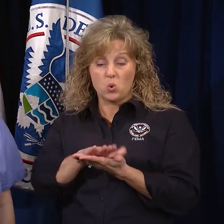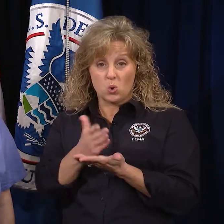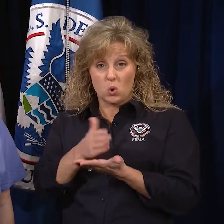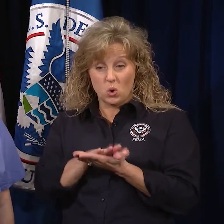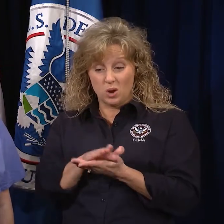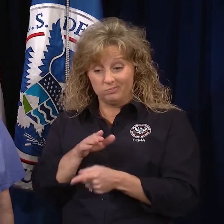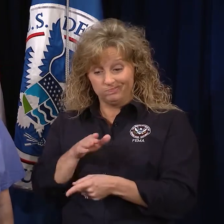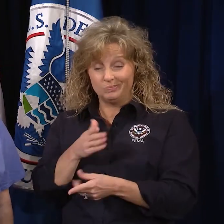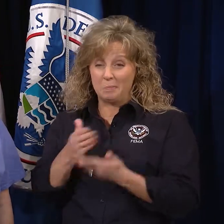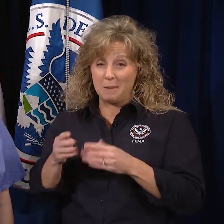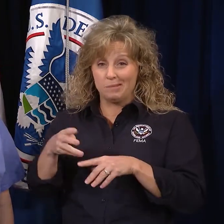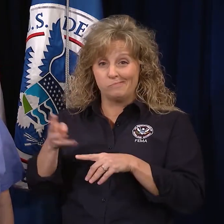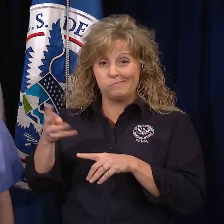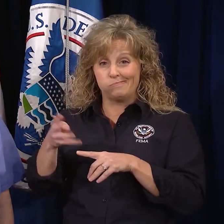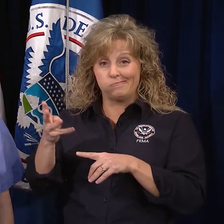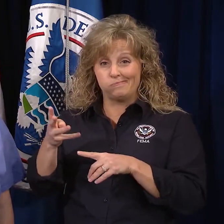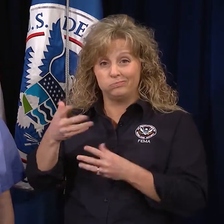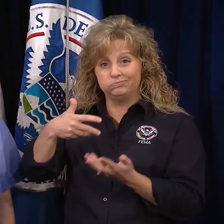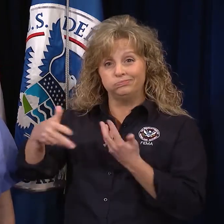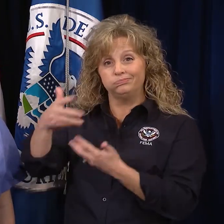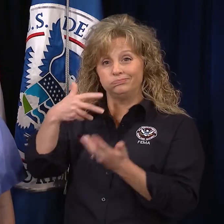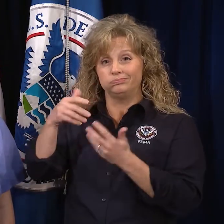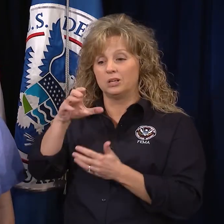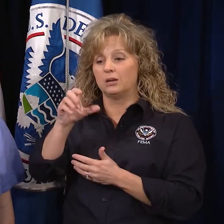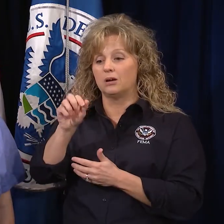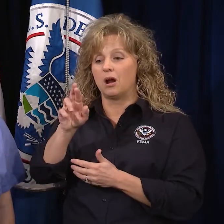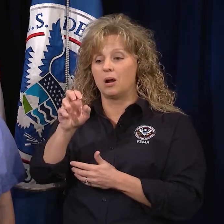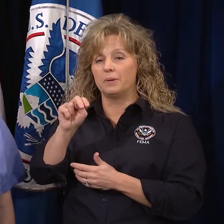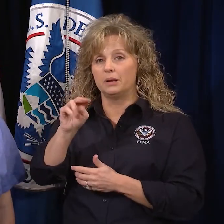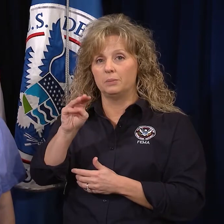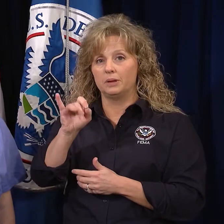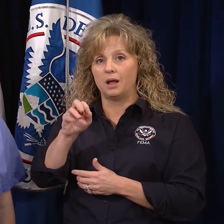it may release carbon monoxide that could be dangerous.